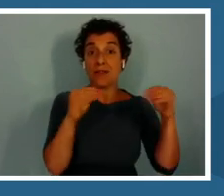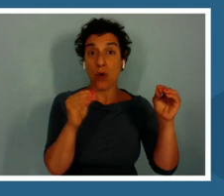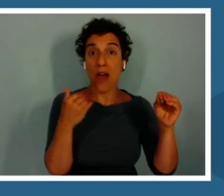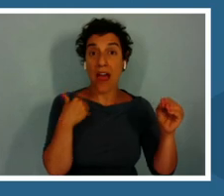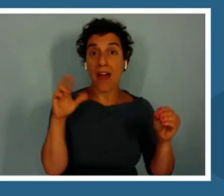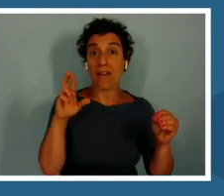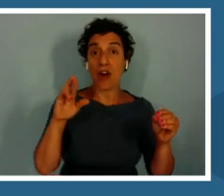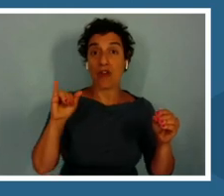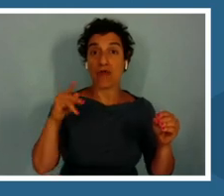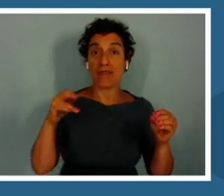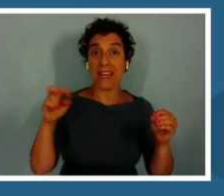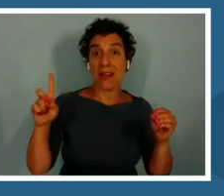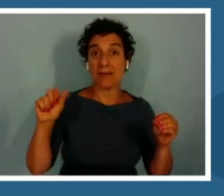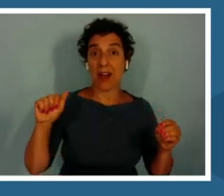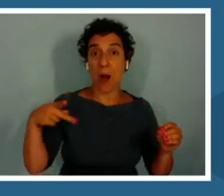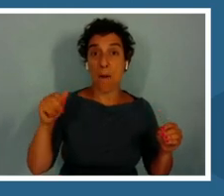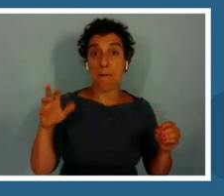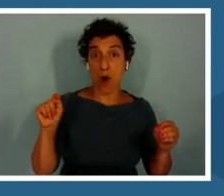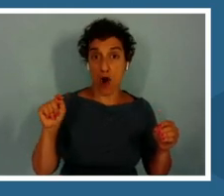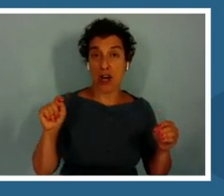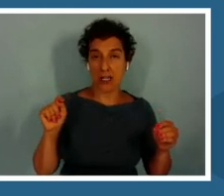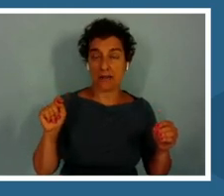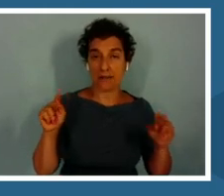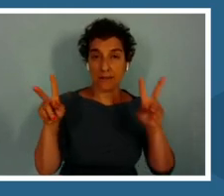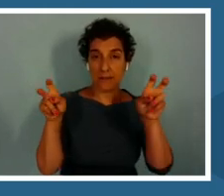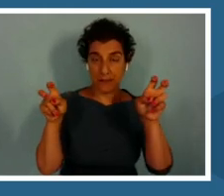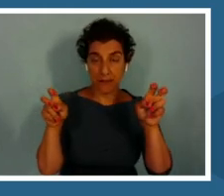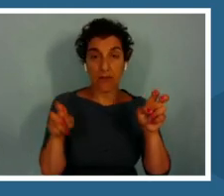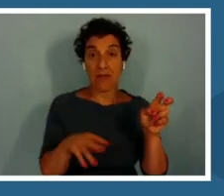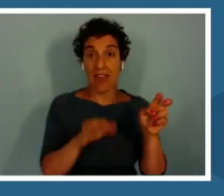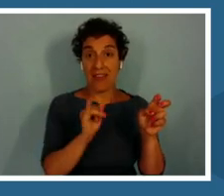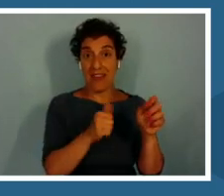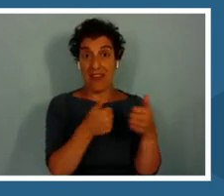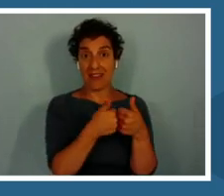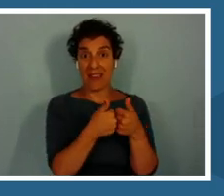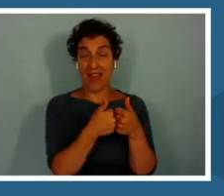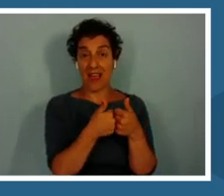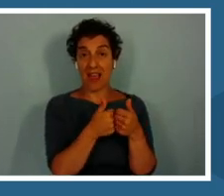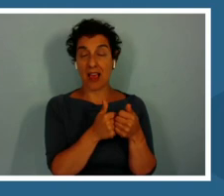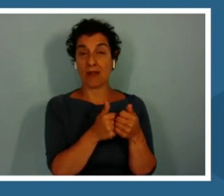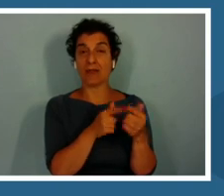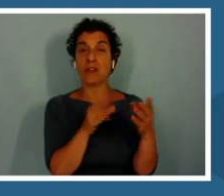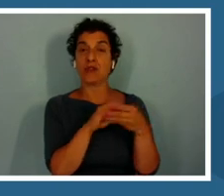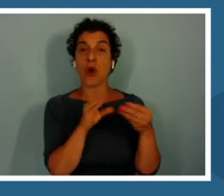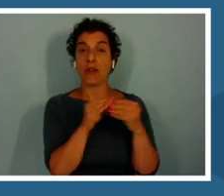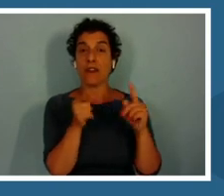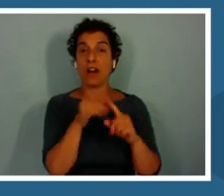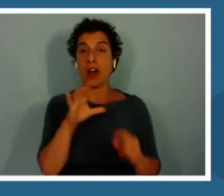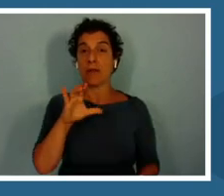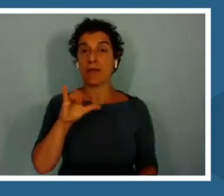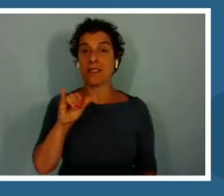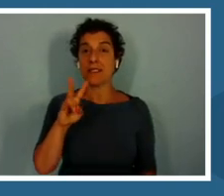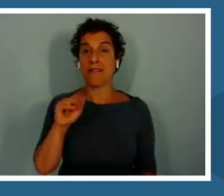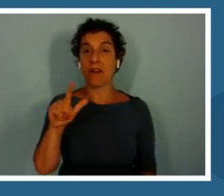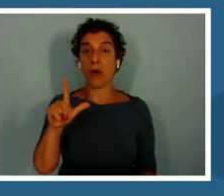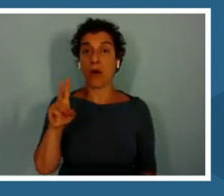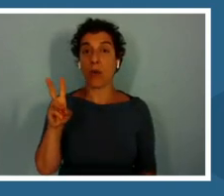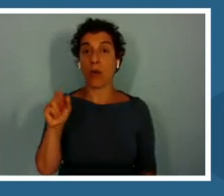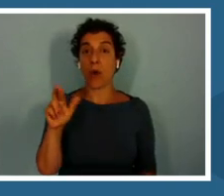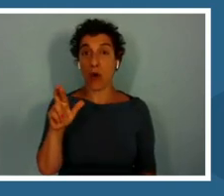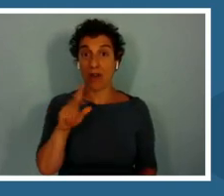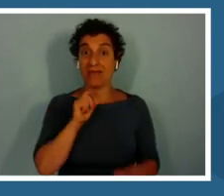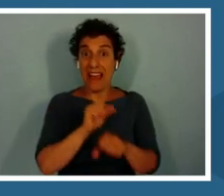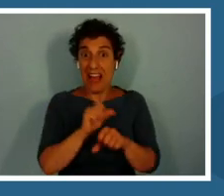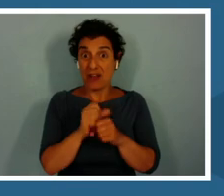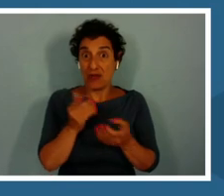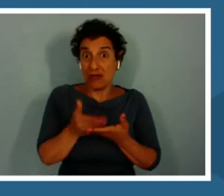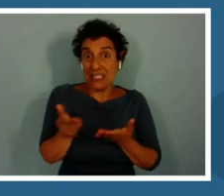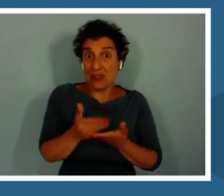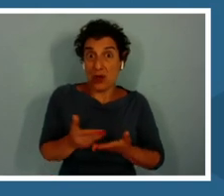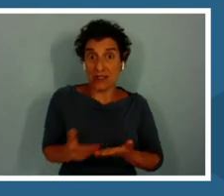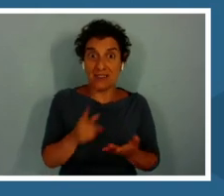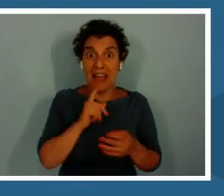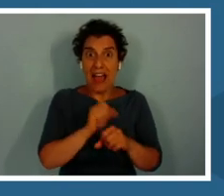That is looking at some stories from the Civil War using actual resources, actual letters